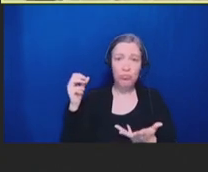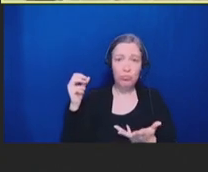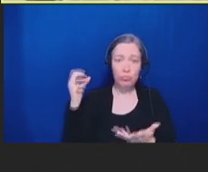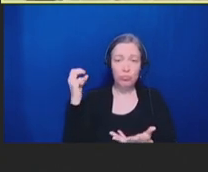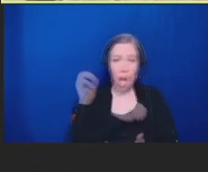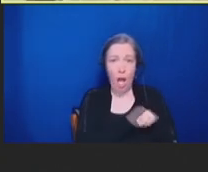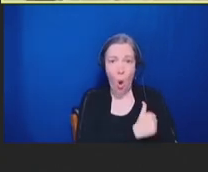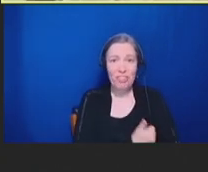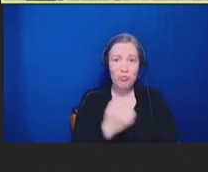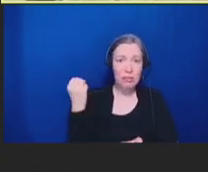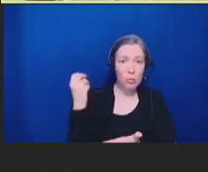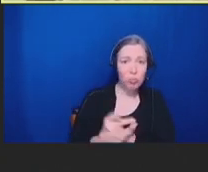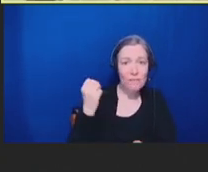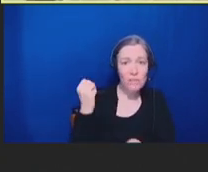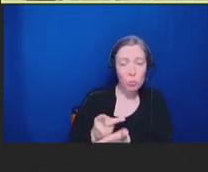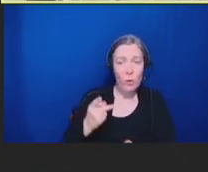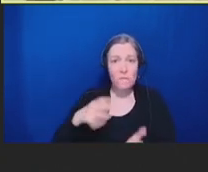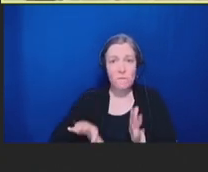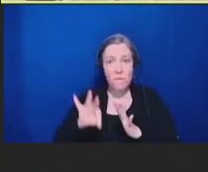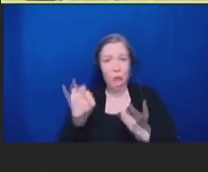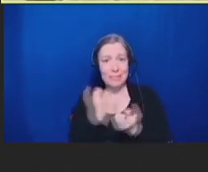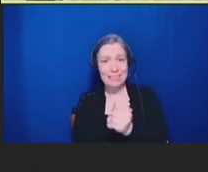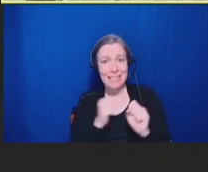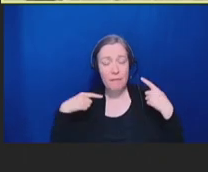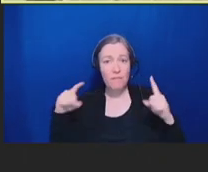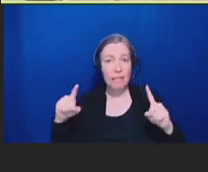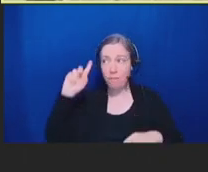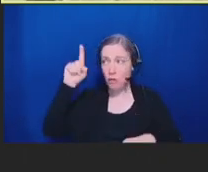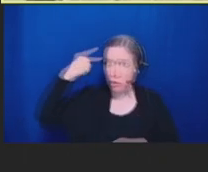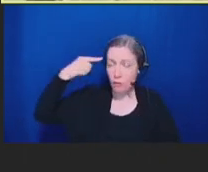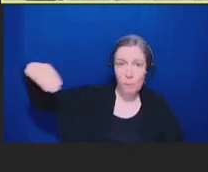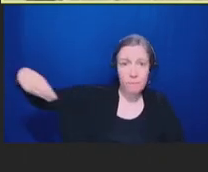it found them safe and effective, and the government funded the treatment so that they